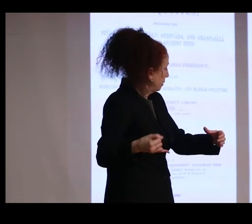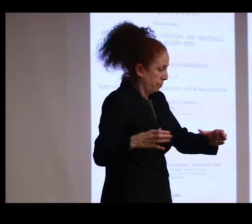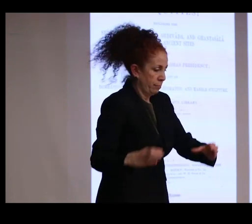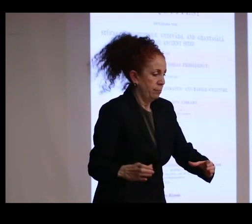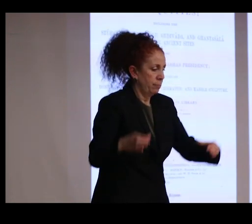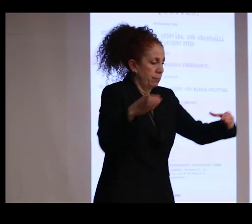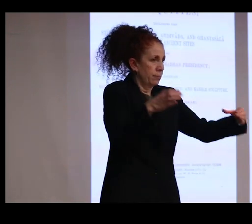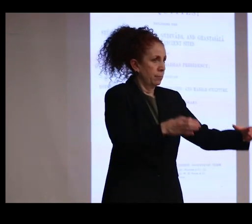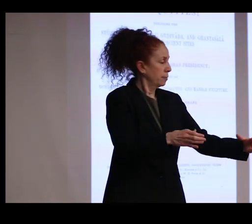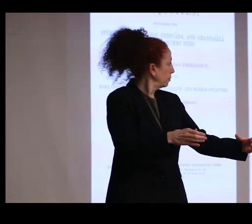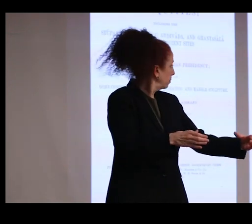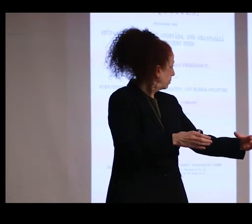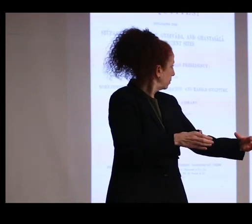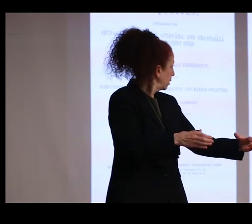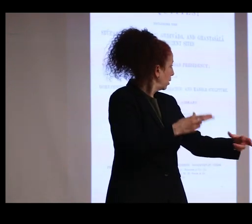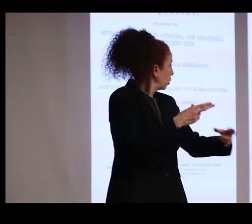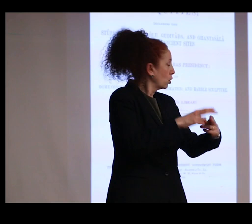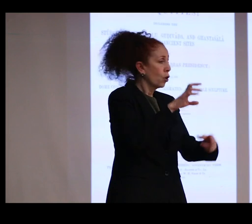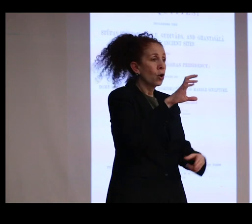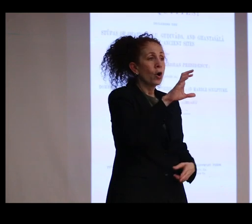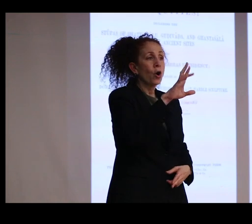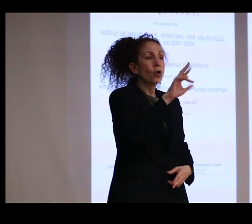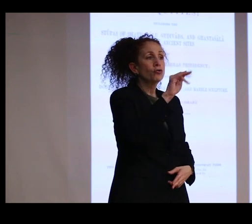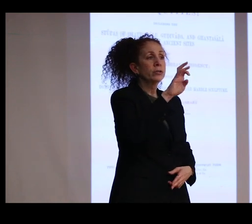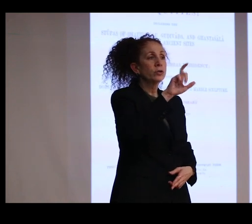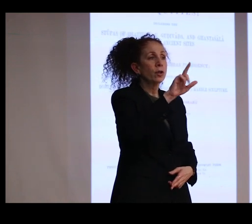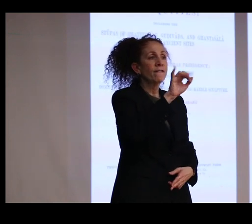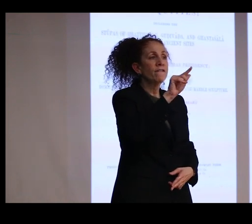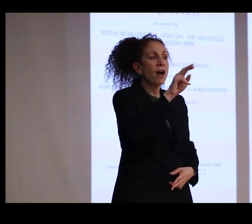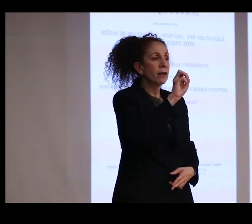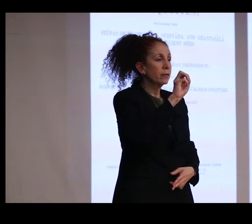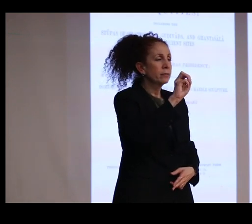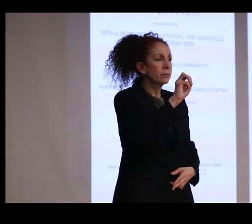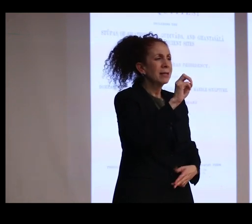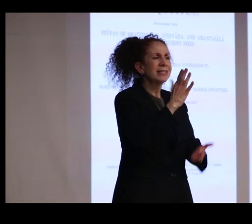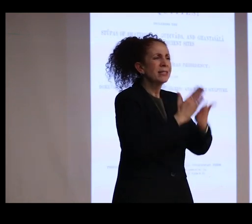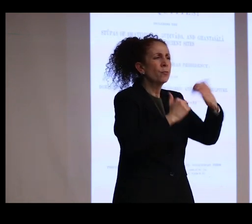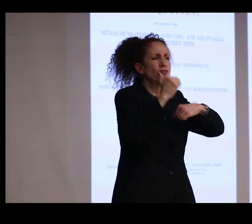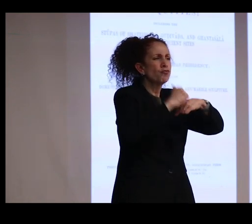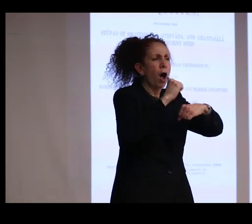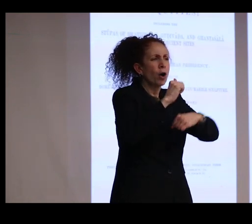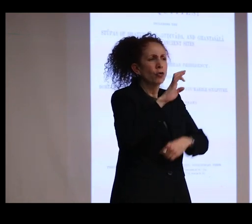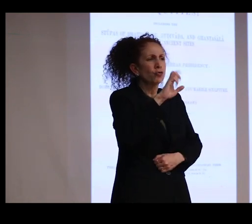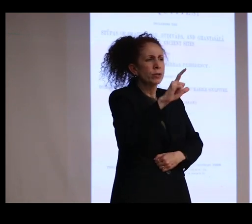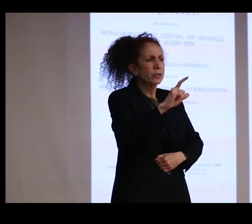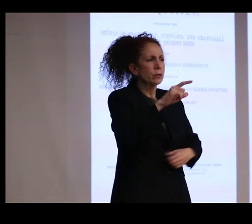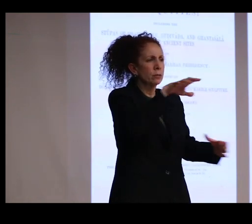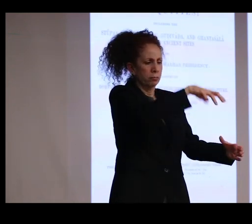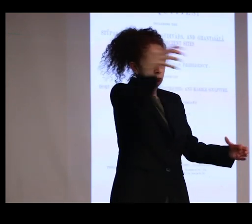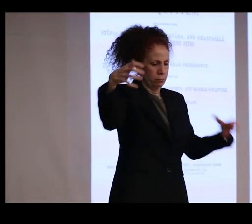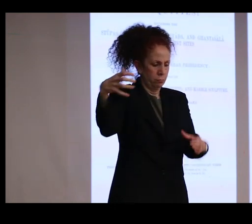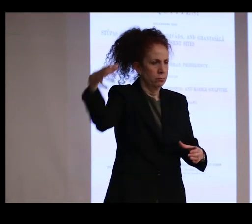It's described as a crystal phial, but it was some kind of rock crystal reliquary that was then placed inside here.